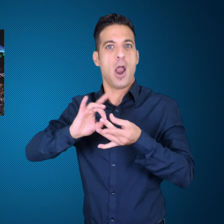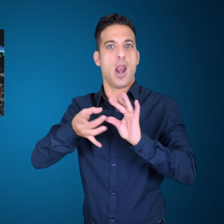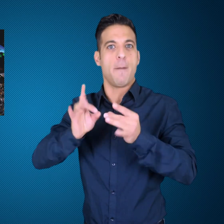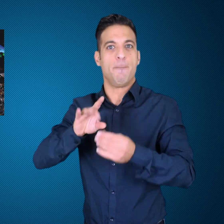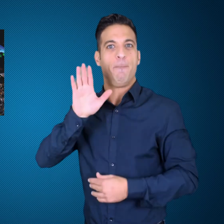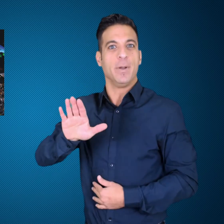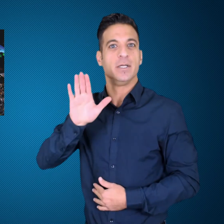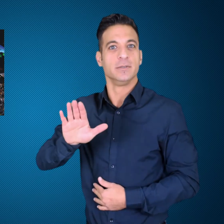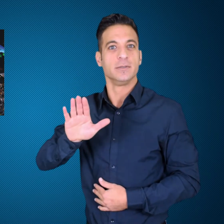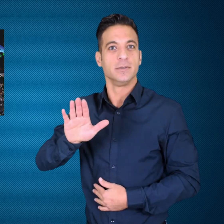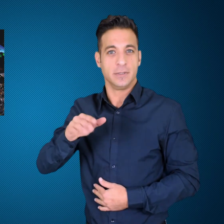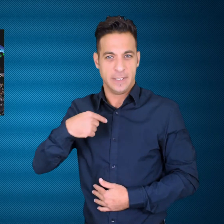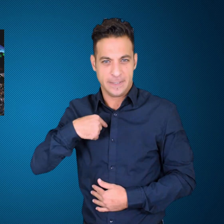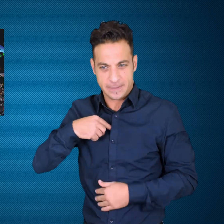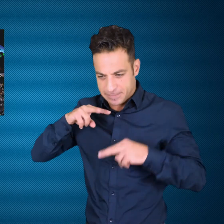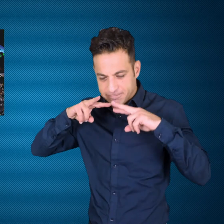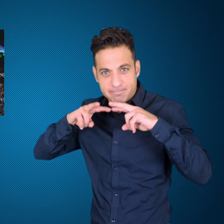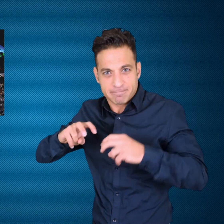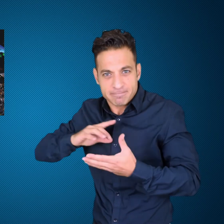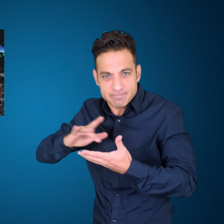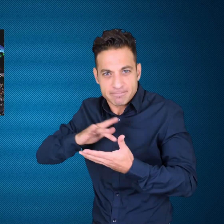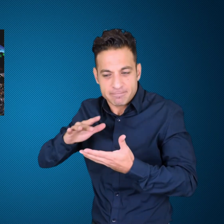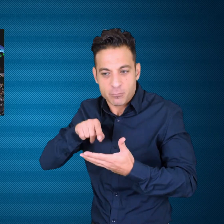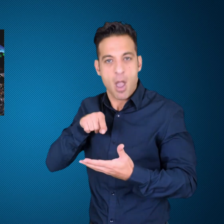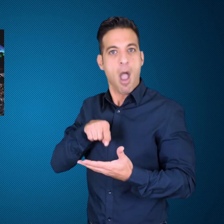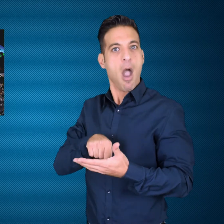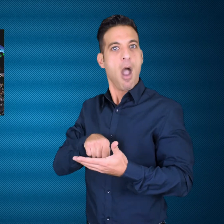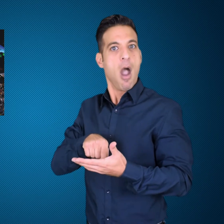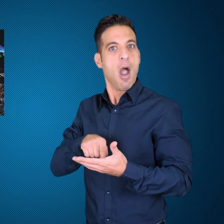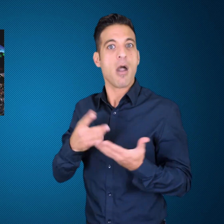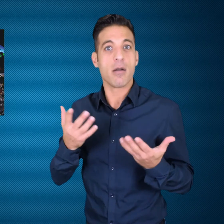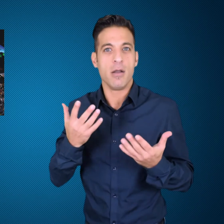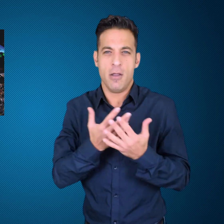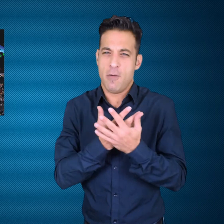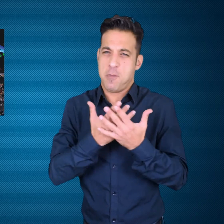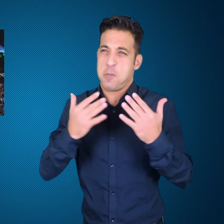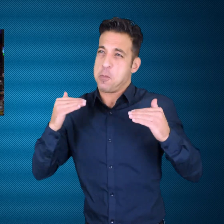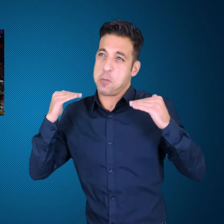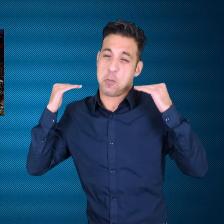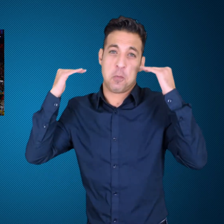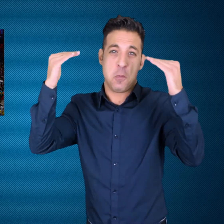participate in the Olympics? I looked